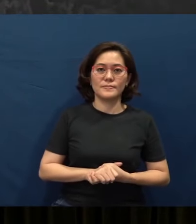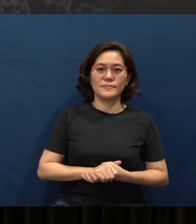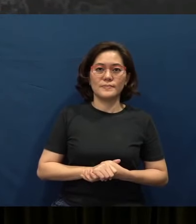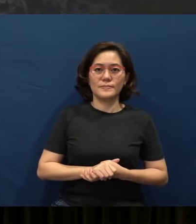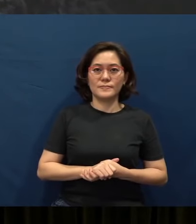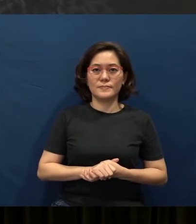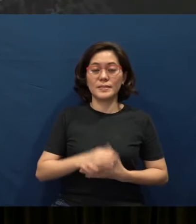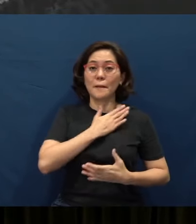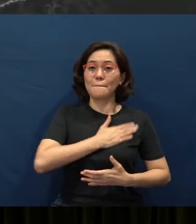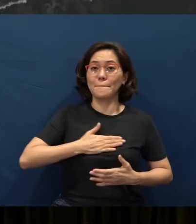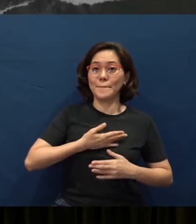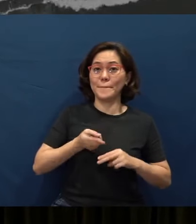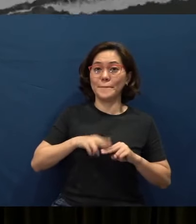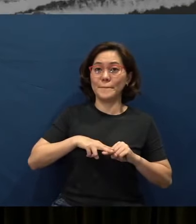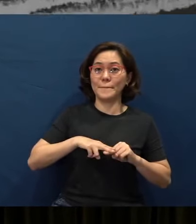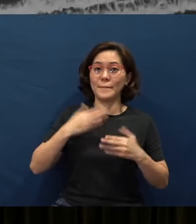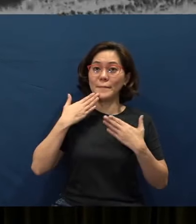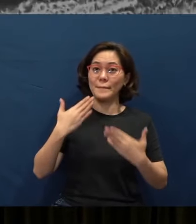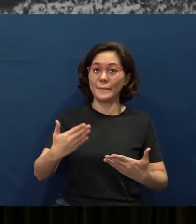Please be seated. Thank you.